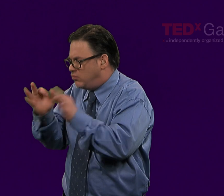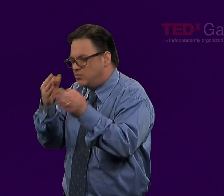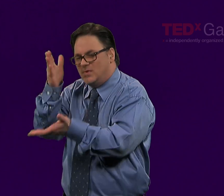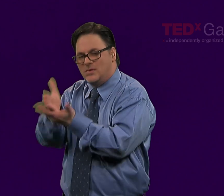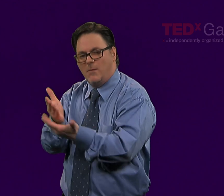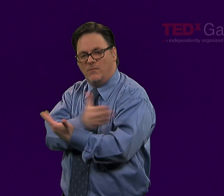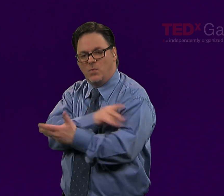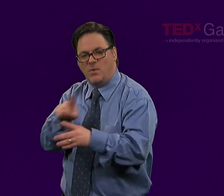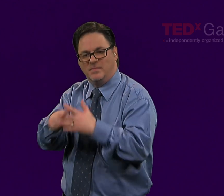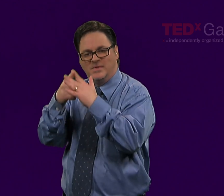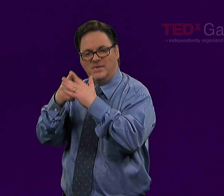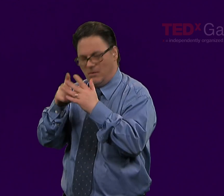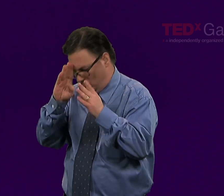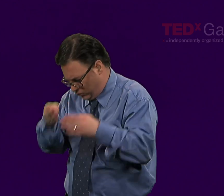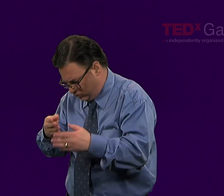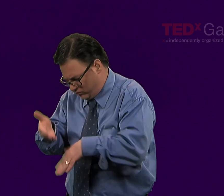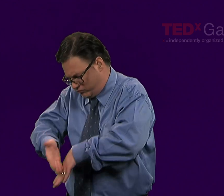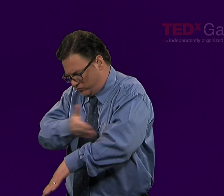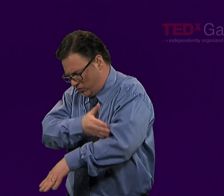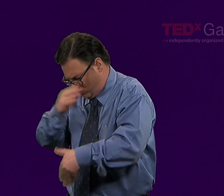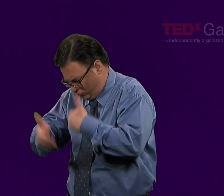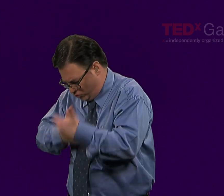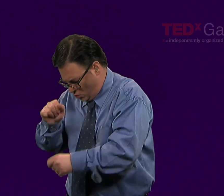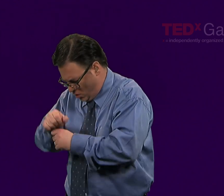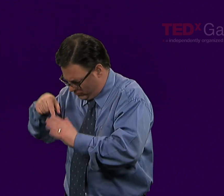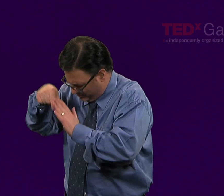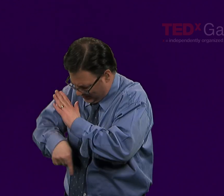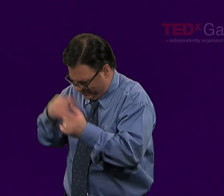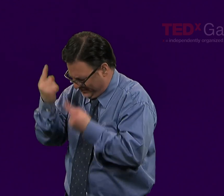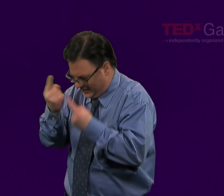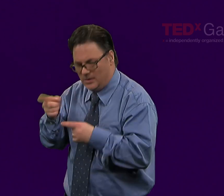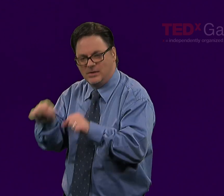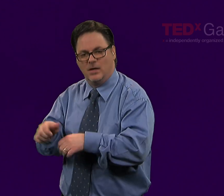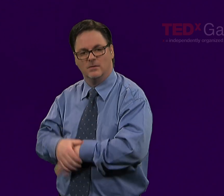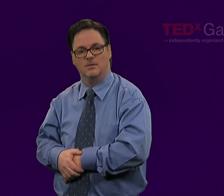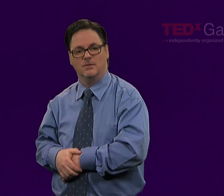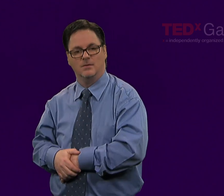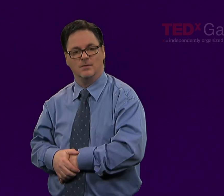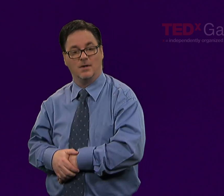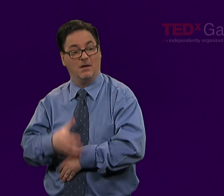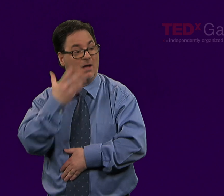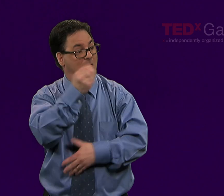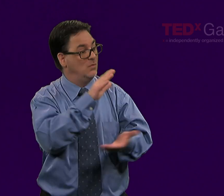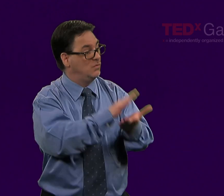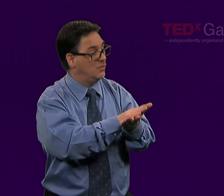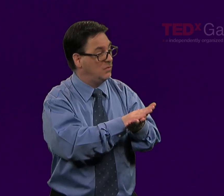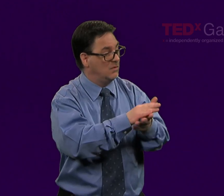we have metacognitively assessed how to lessen those distractors. So that helps in the educational environment.